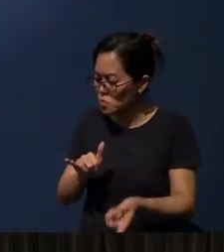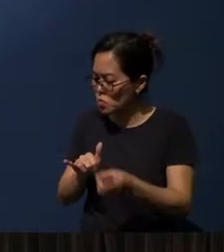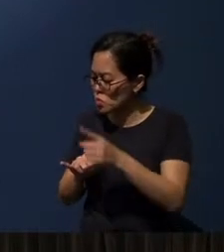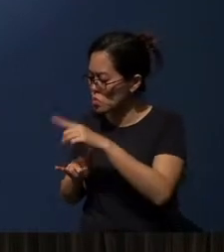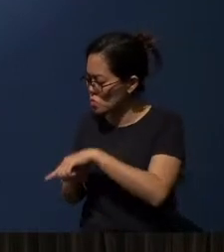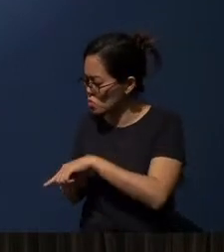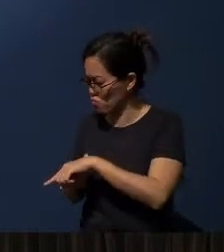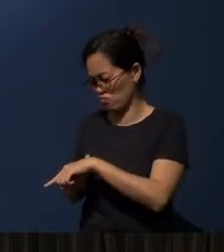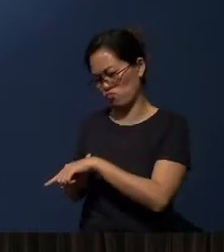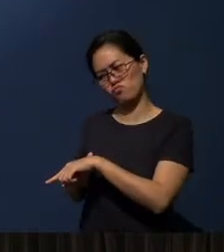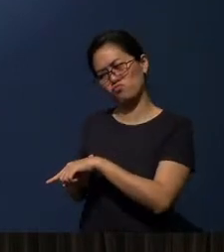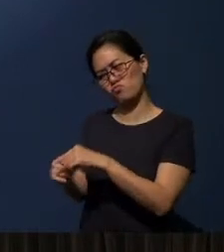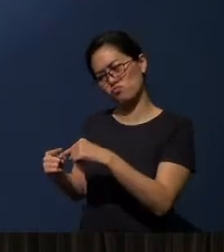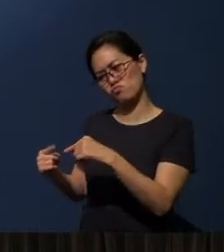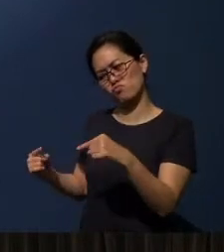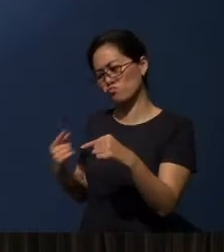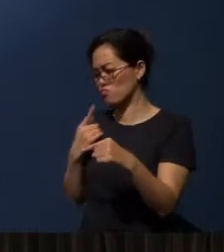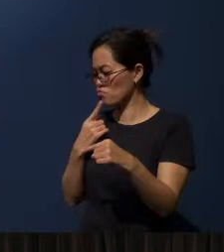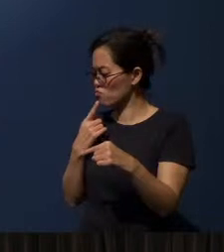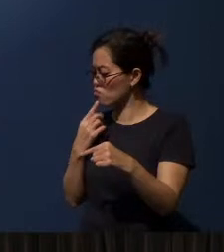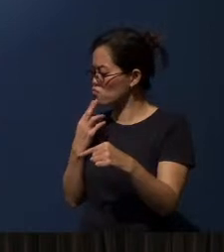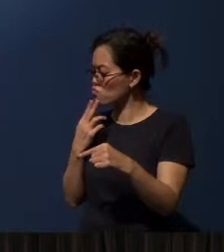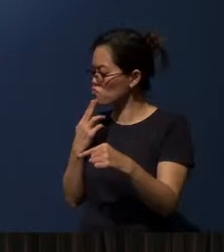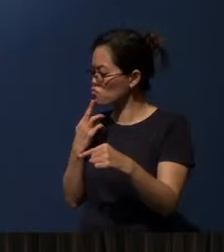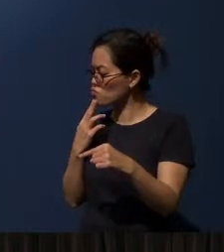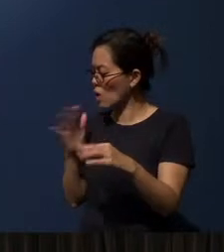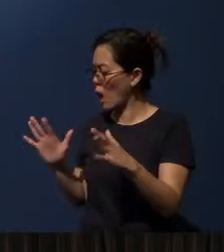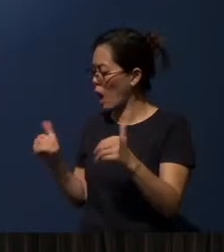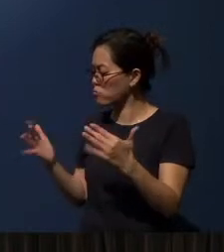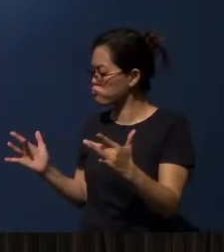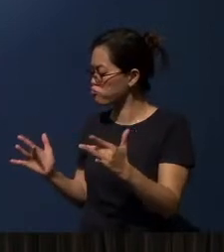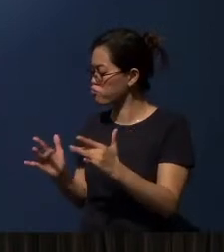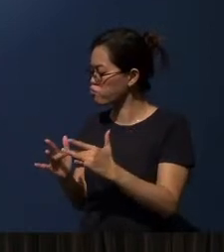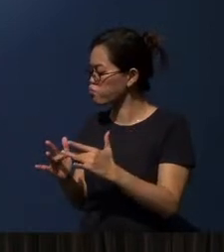contradictory to it. How does these two connect?